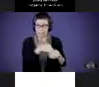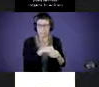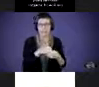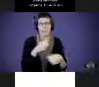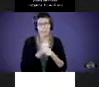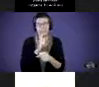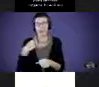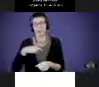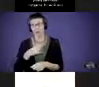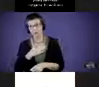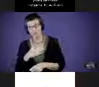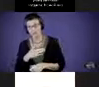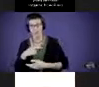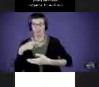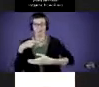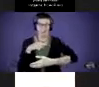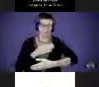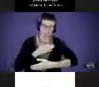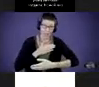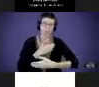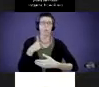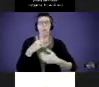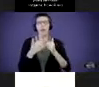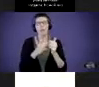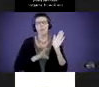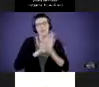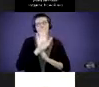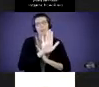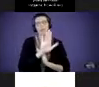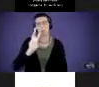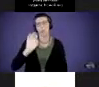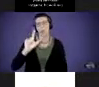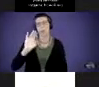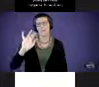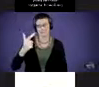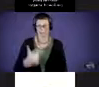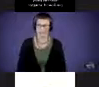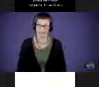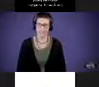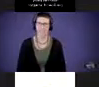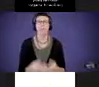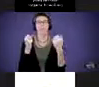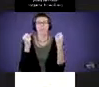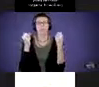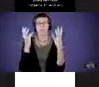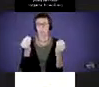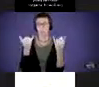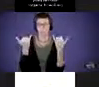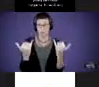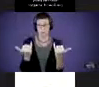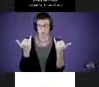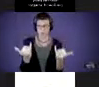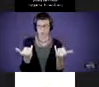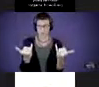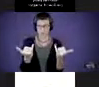and we're helping them develop their wellbeing. So, today, over the next couple hours,